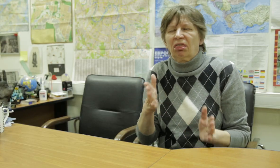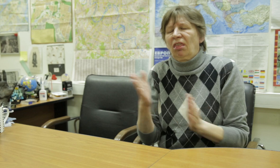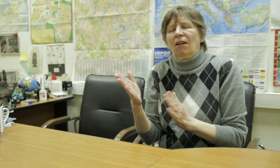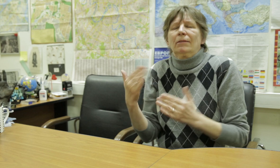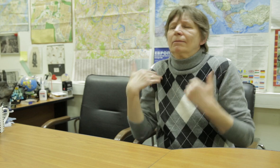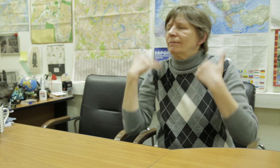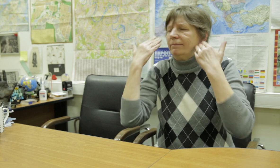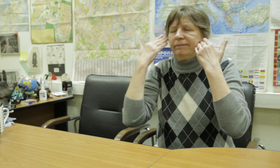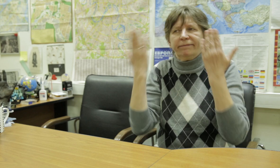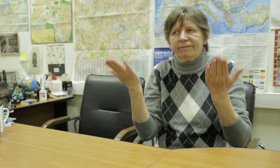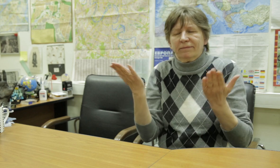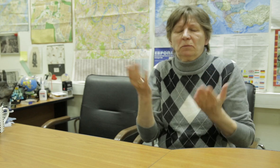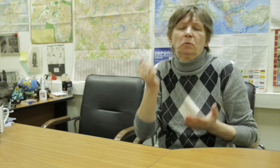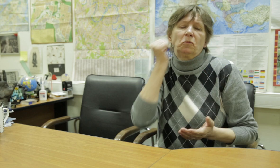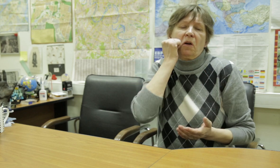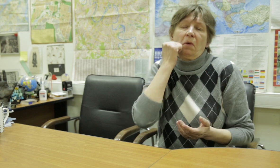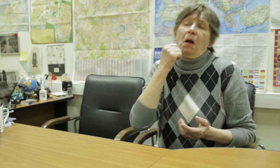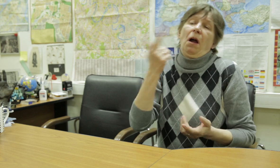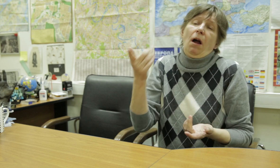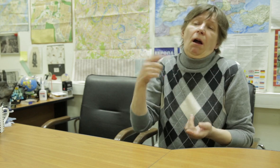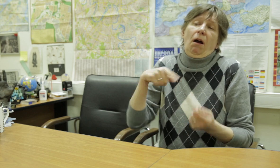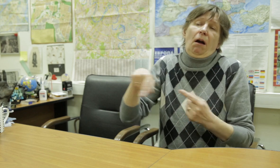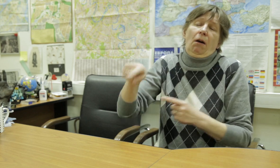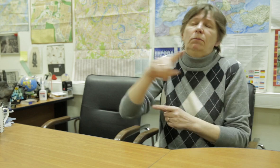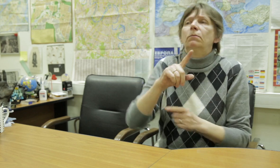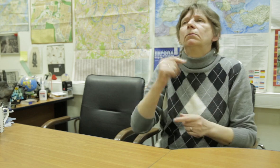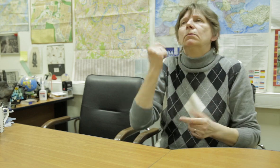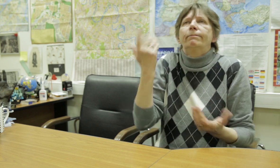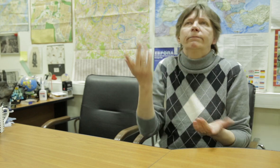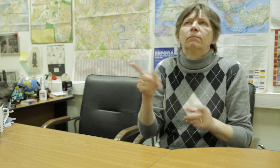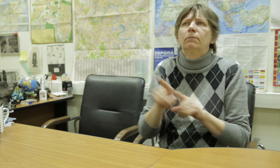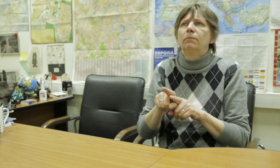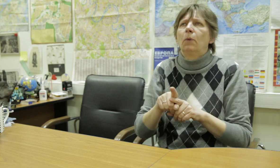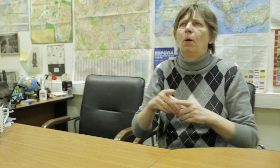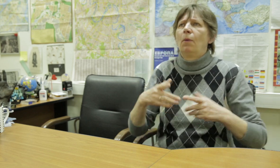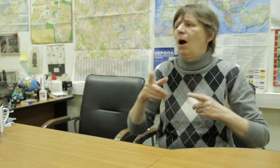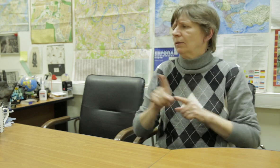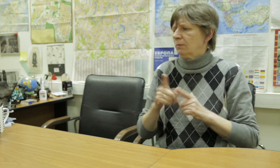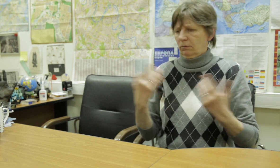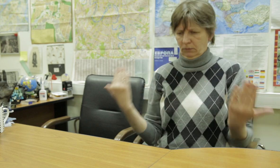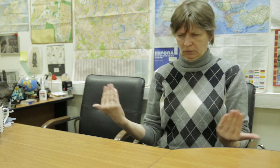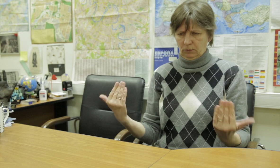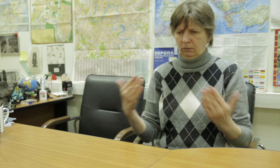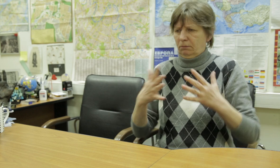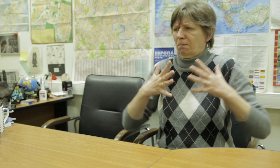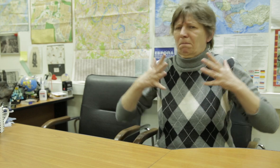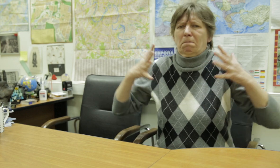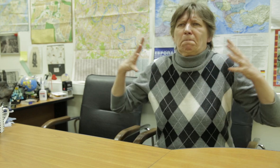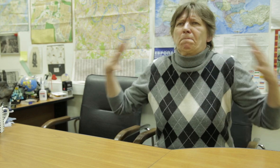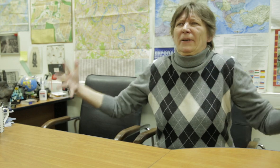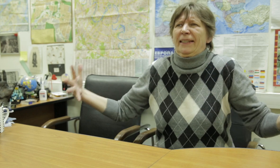The theater continues to this day. Now, the Theater of Mime and Gesture in Moscow has